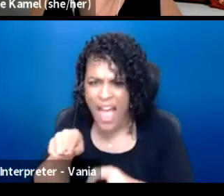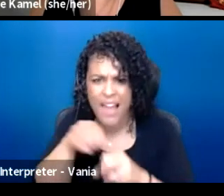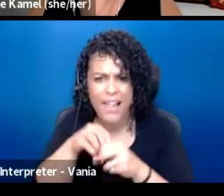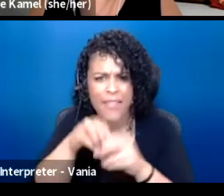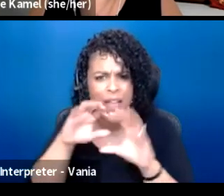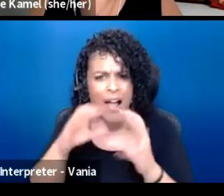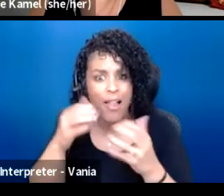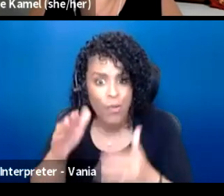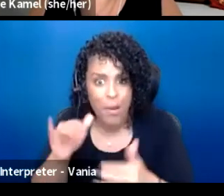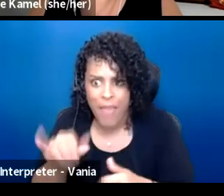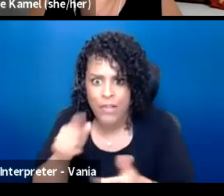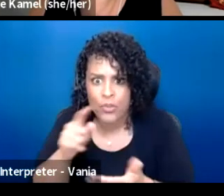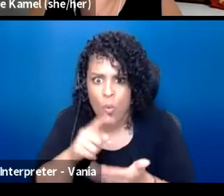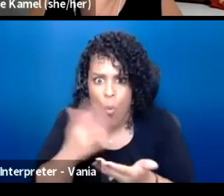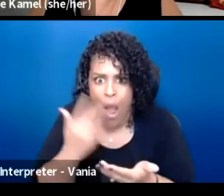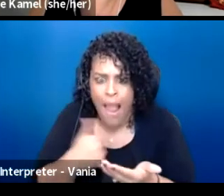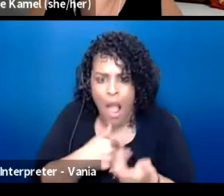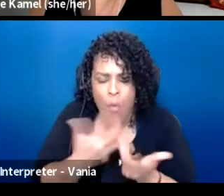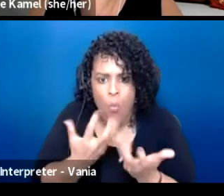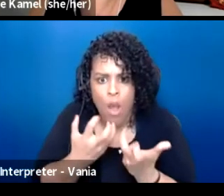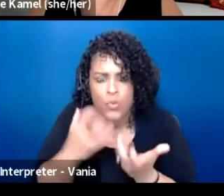is what keeps me going back to learning about government.